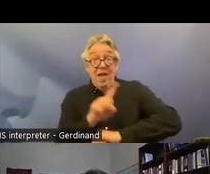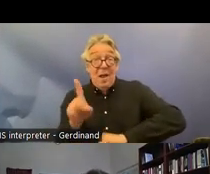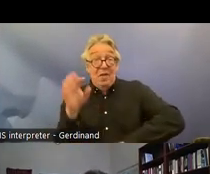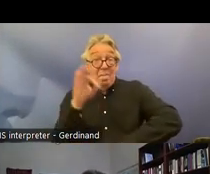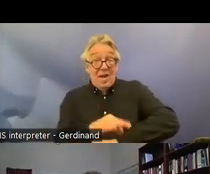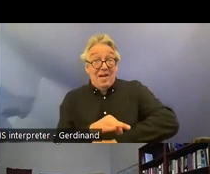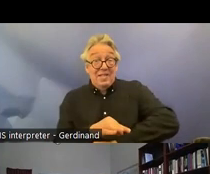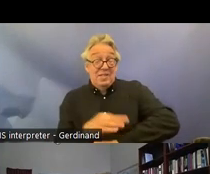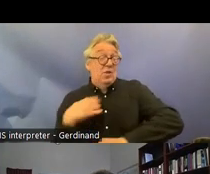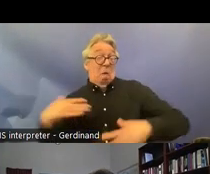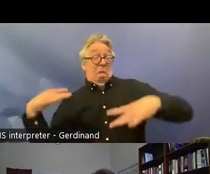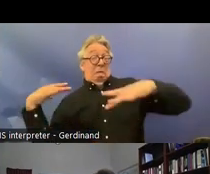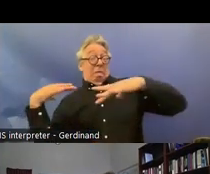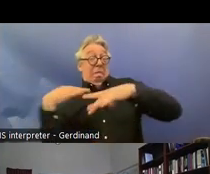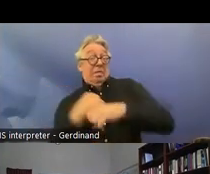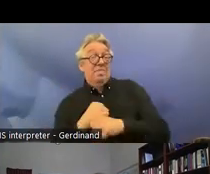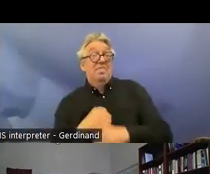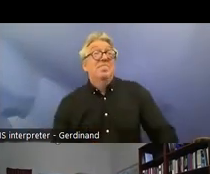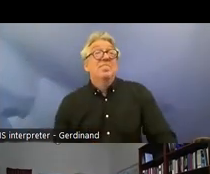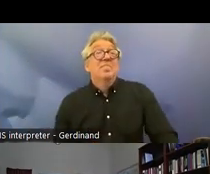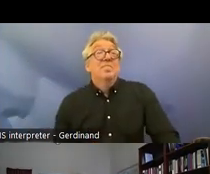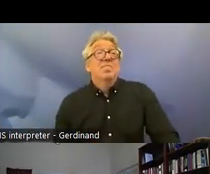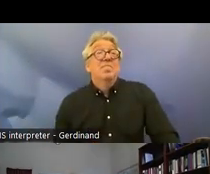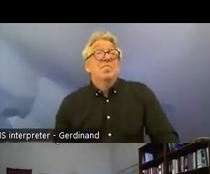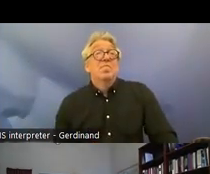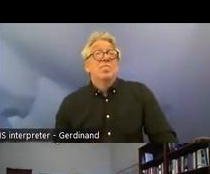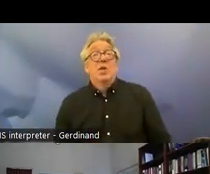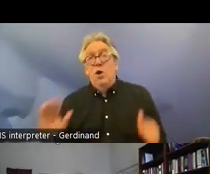short on some points I will focus on the three main